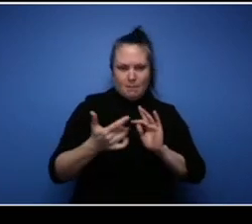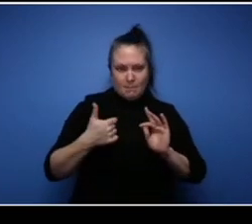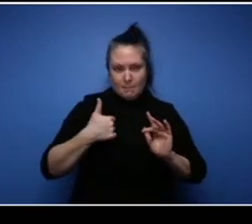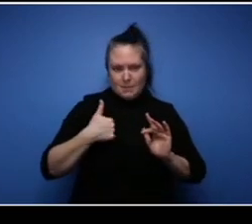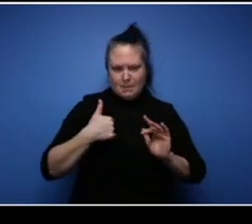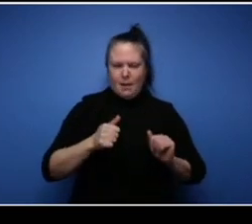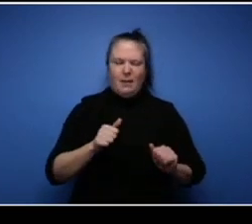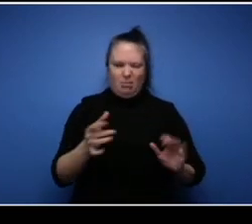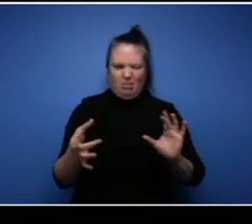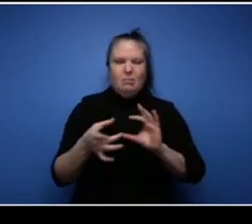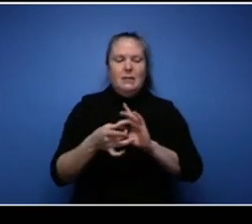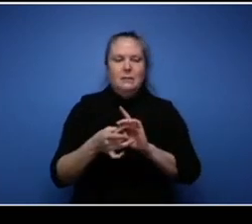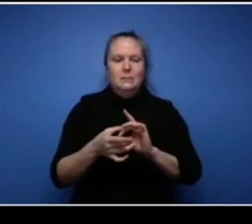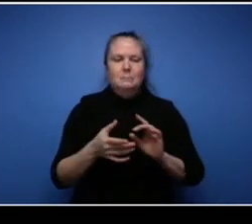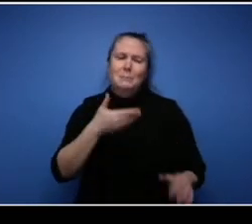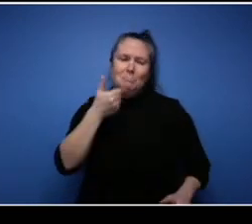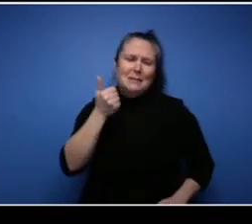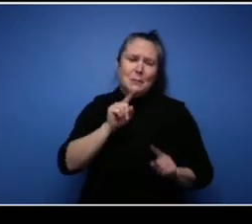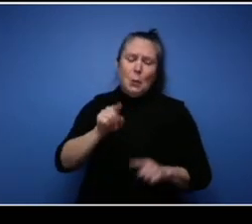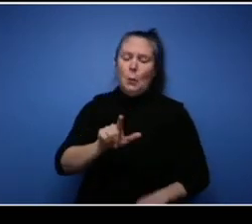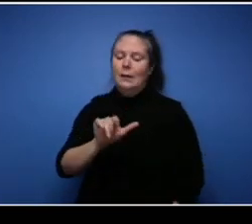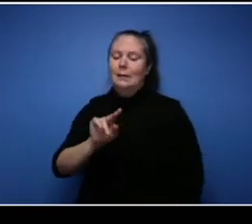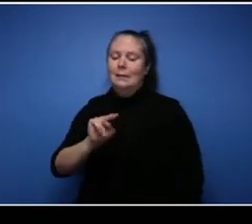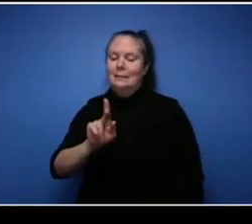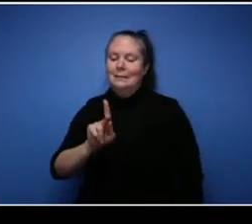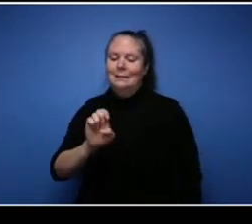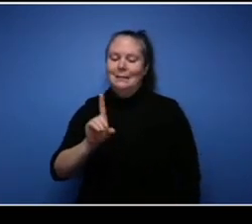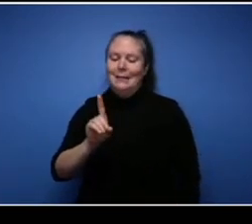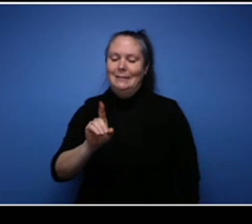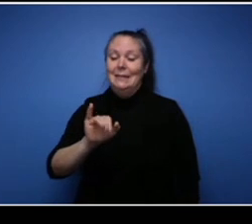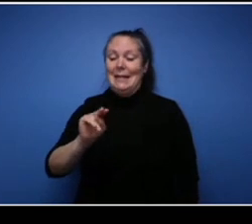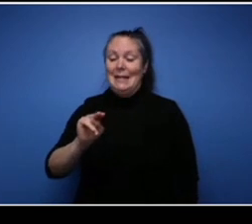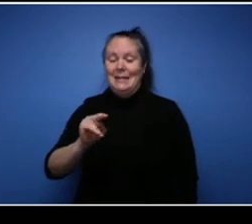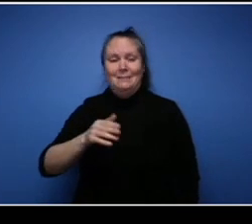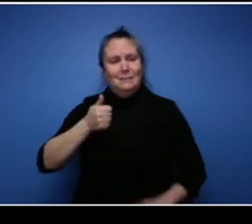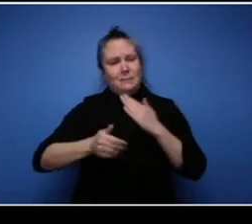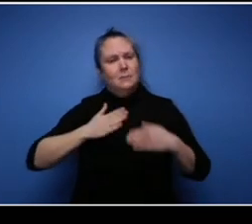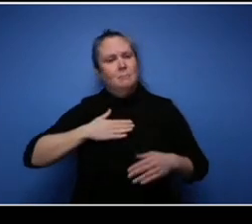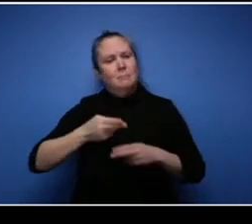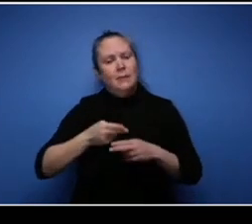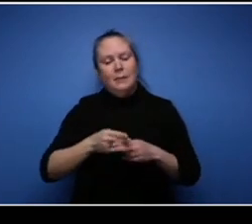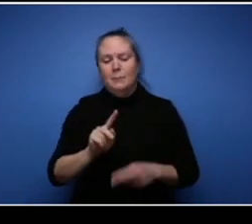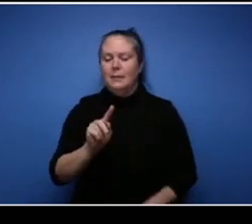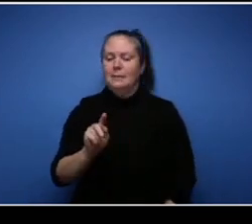my LinkedIn page Tia Upshaw. I am very active on LinkedIn probably three to four times a